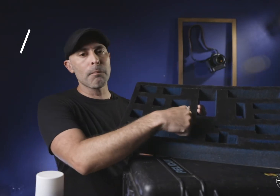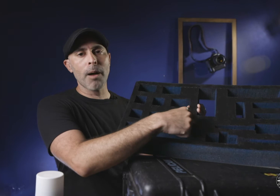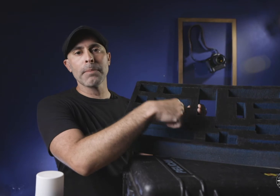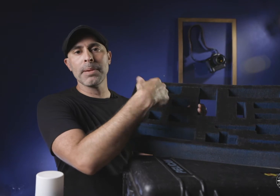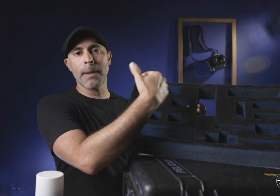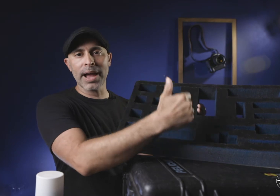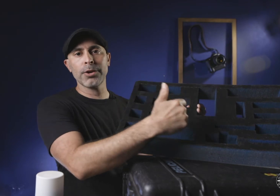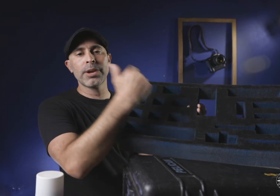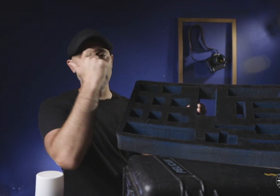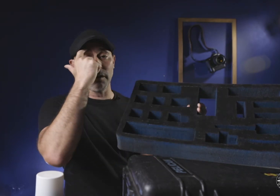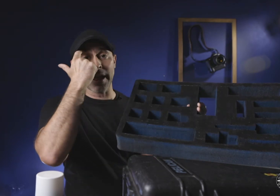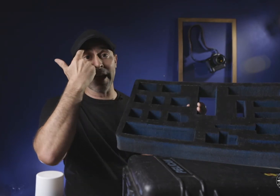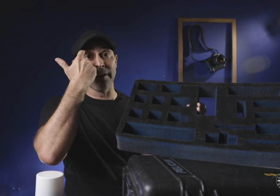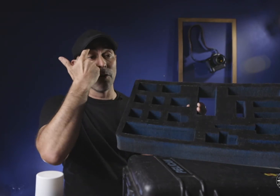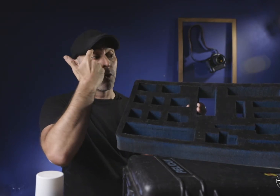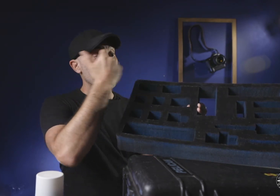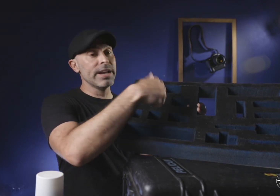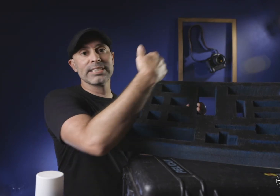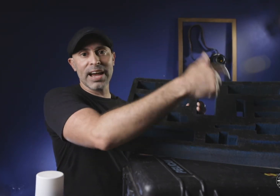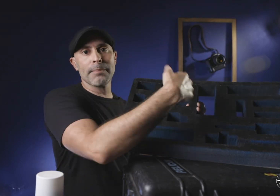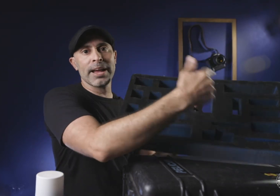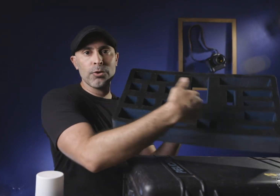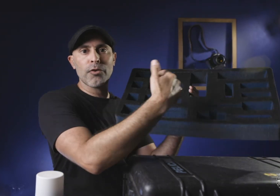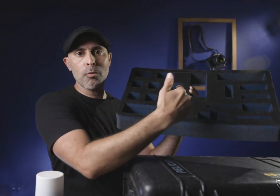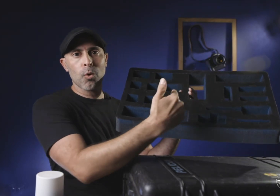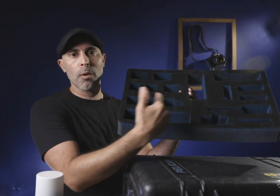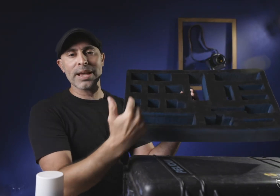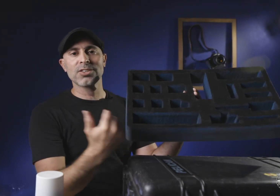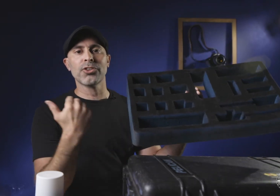probably be buying new gear and redesigning my new foam core based on